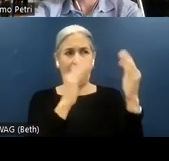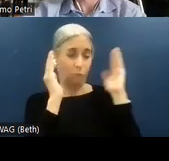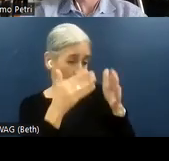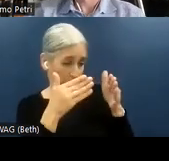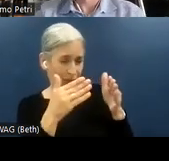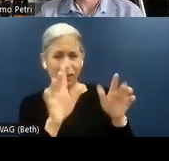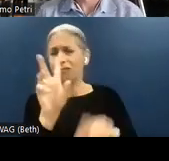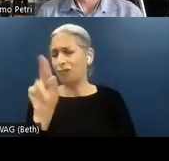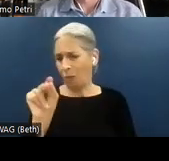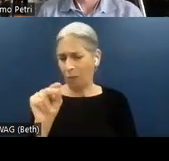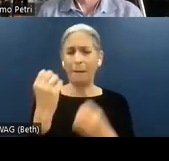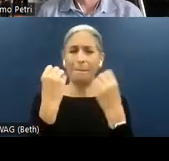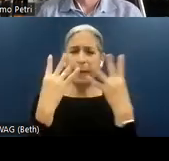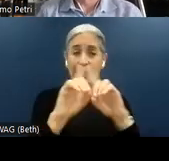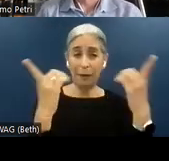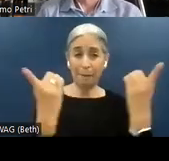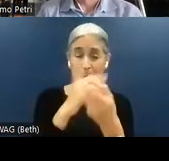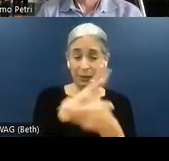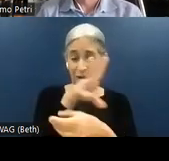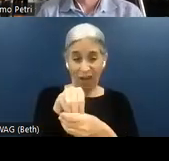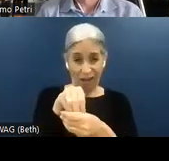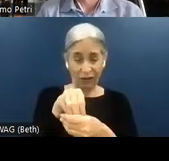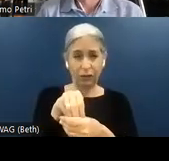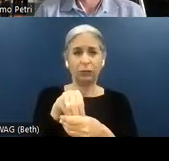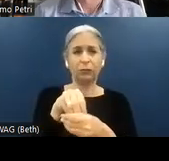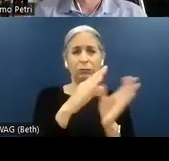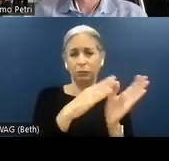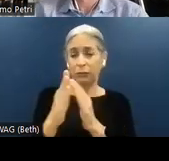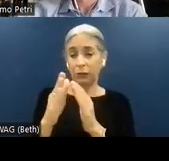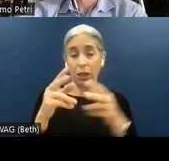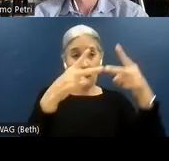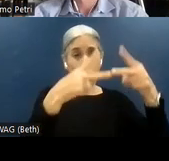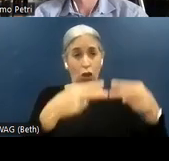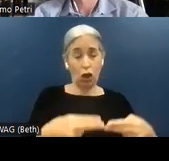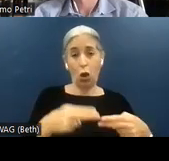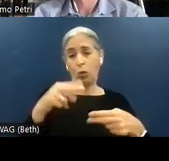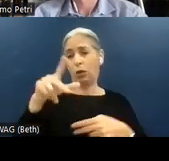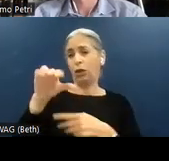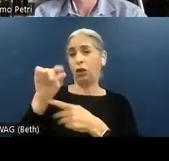involved. And there are issues that are at code level, that are a responsibility of the